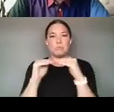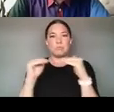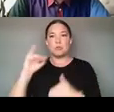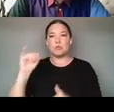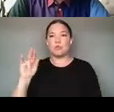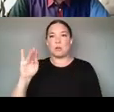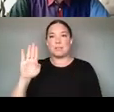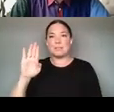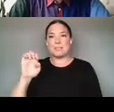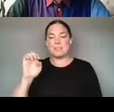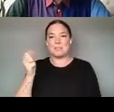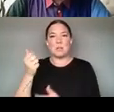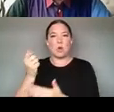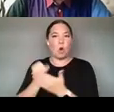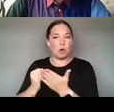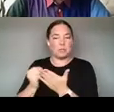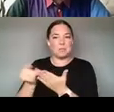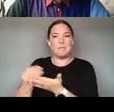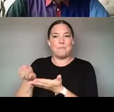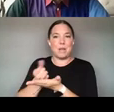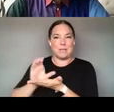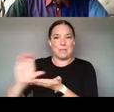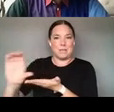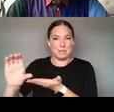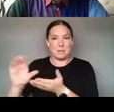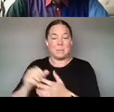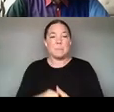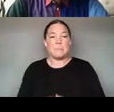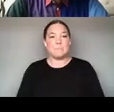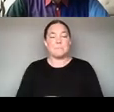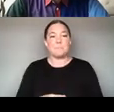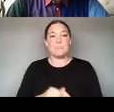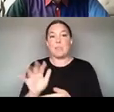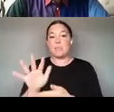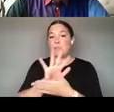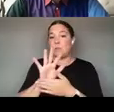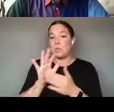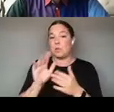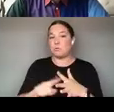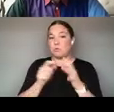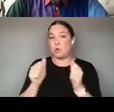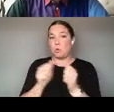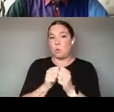ABOUT THE VARIOUS THINGS. AND THE VIDEO THAT WILL BE BEGINNING IS BY SCATTER AND IT WILL ADDRESS A